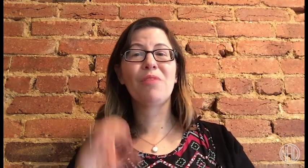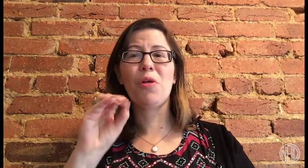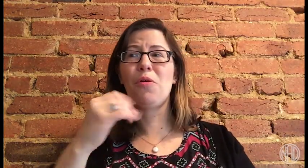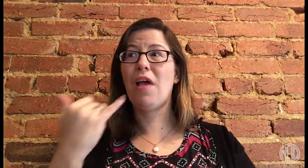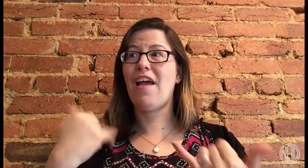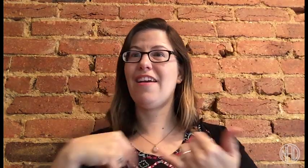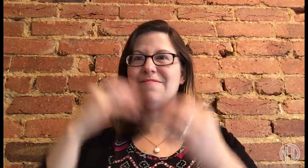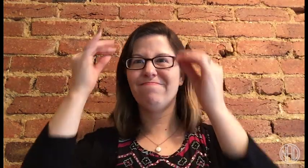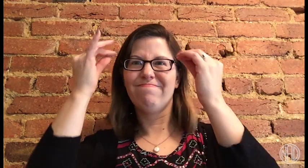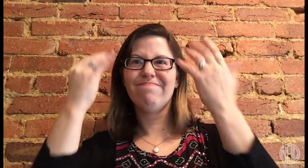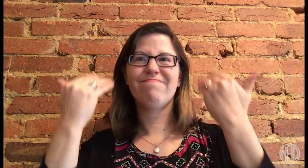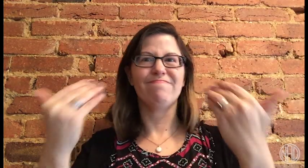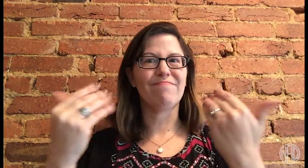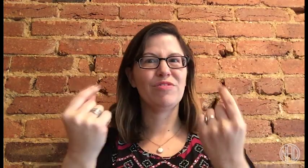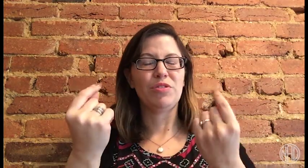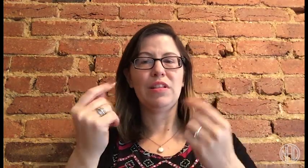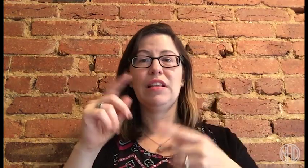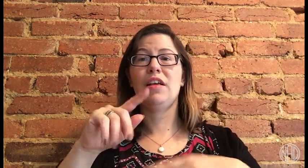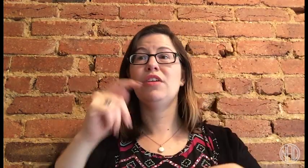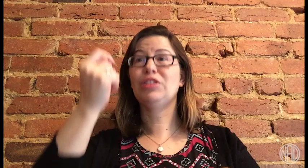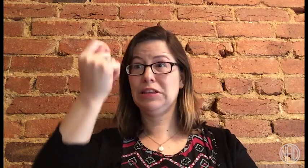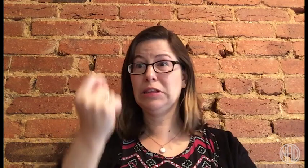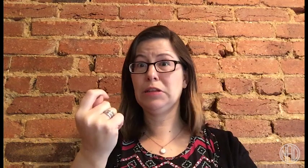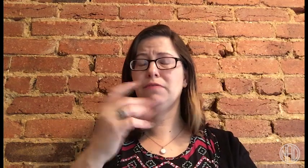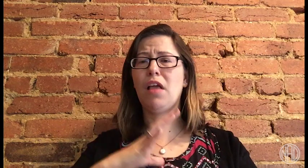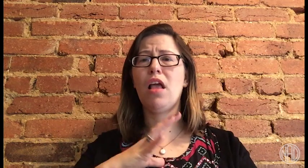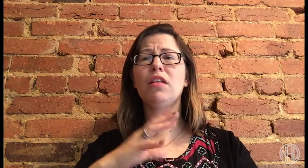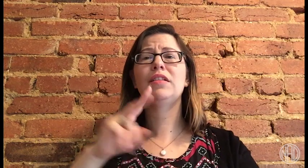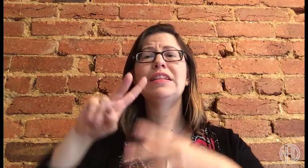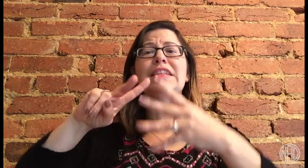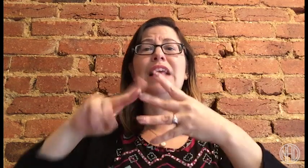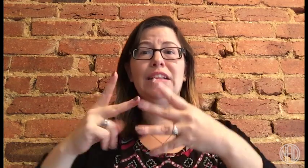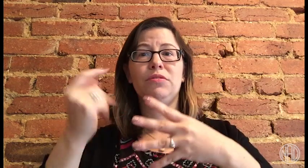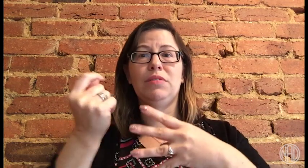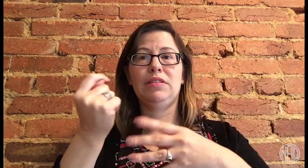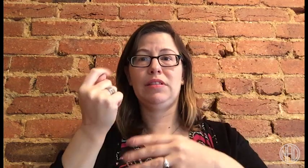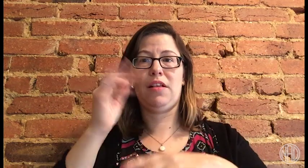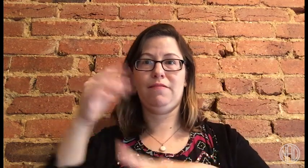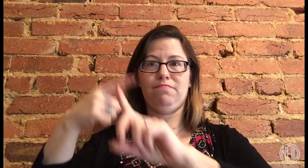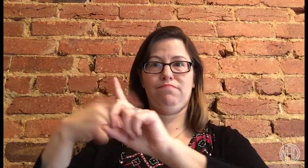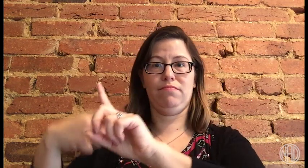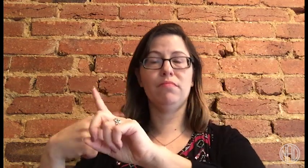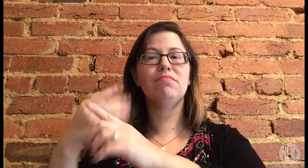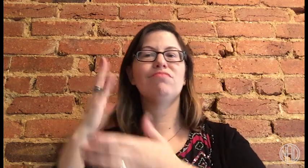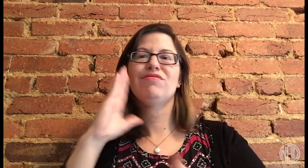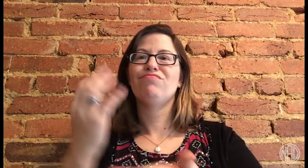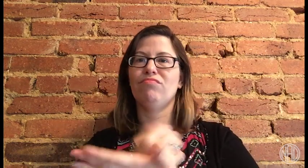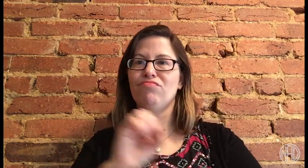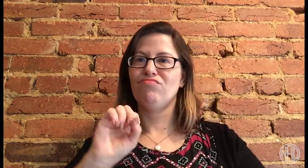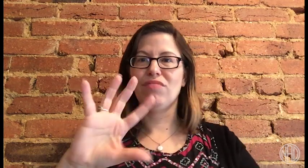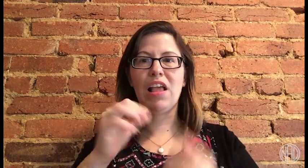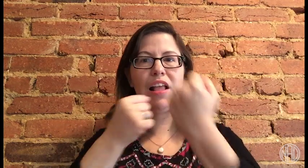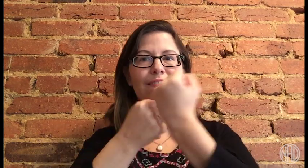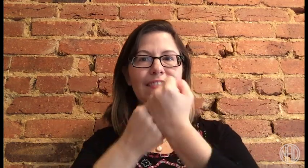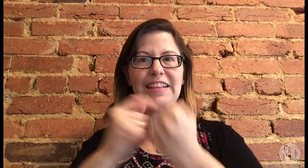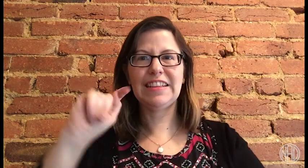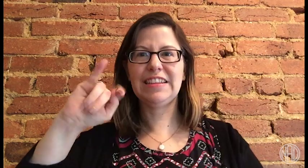On the second Tuesday of each month, we will share advocacy tips in ASL.